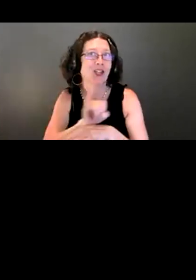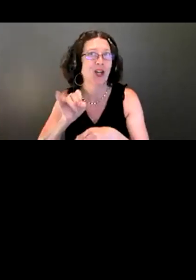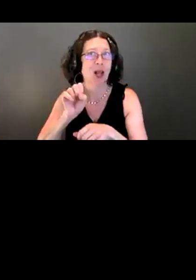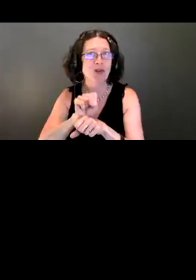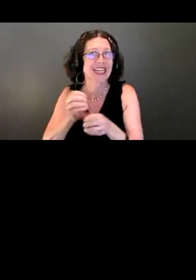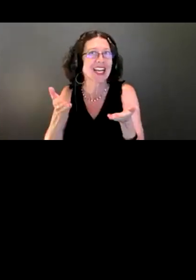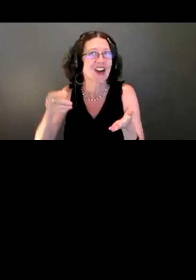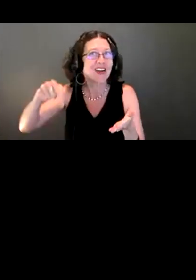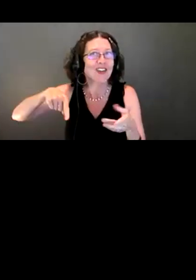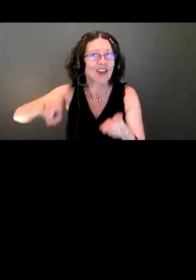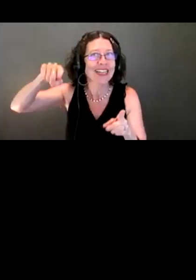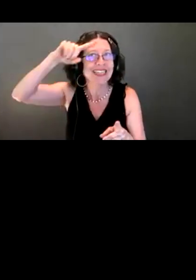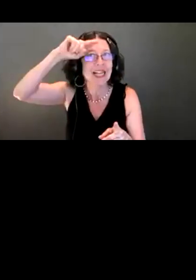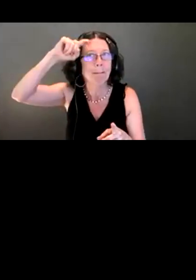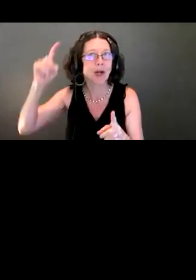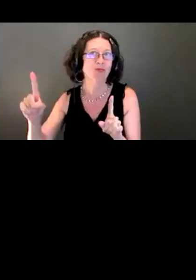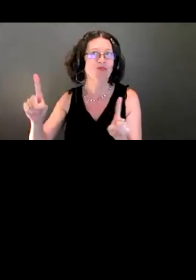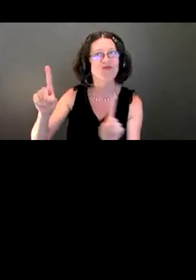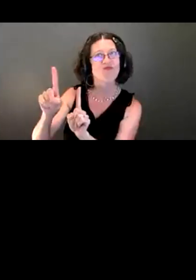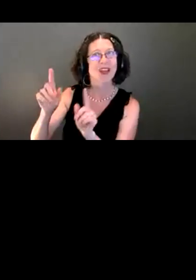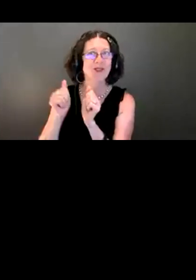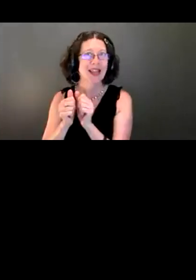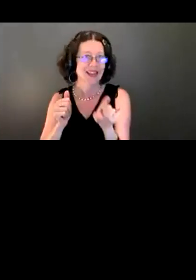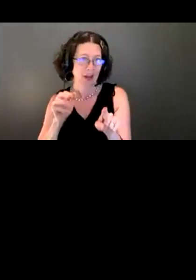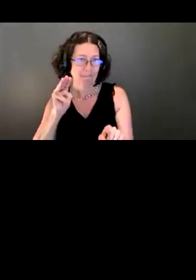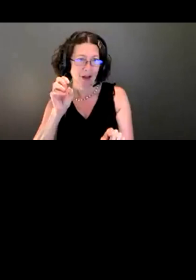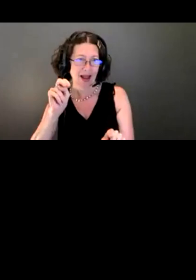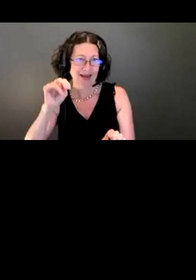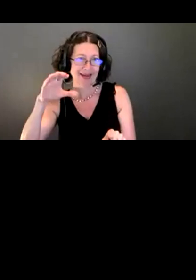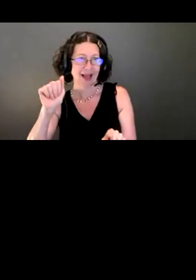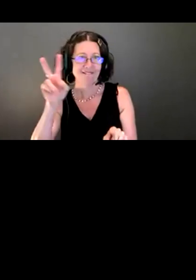I'm working with Monica Van der Vieren, who leads the community services team supporting this project.